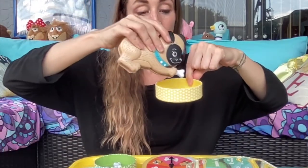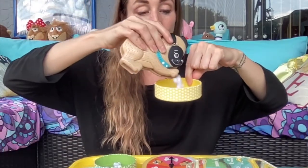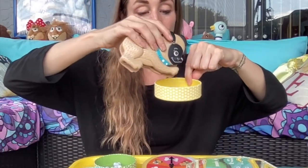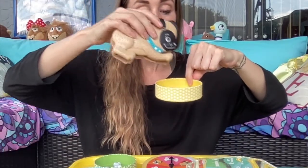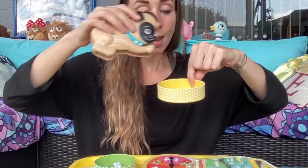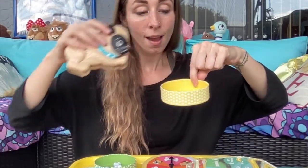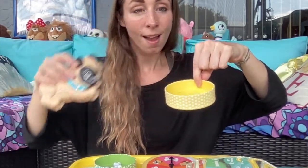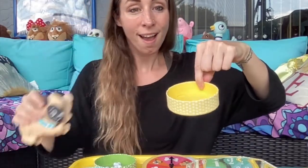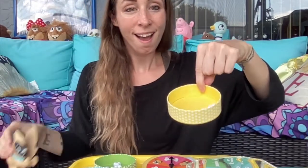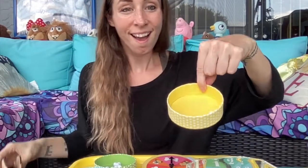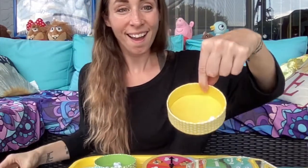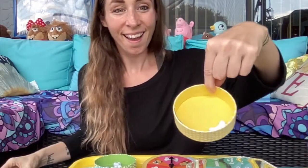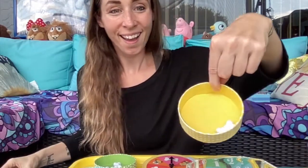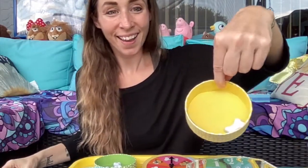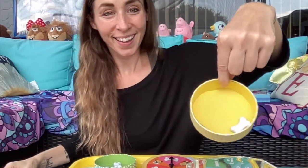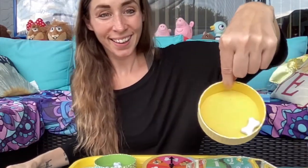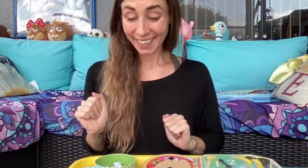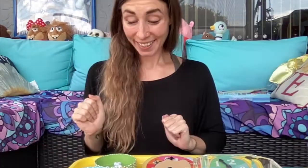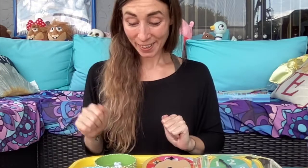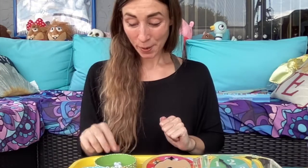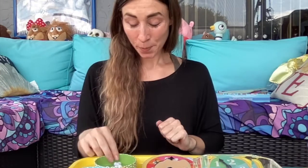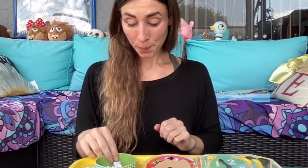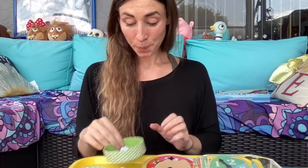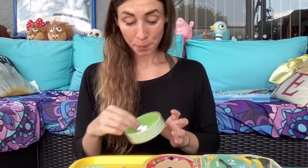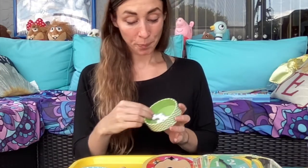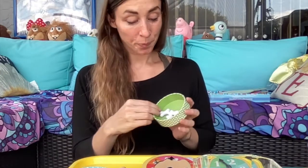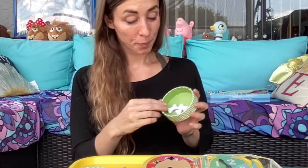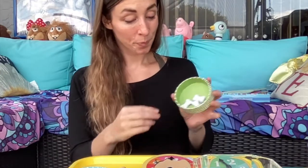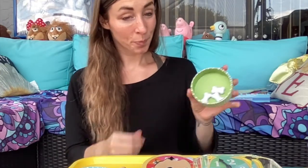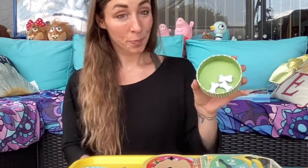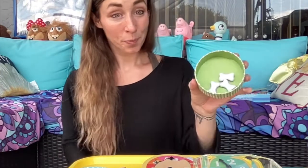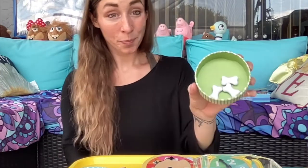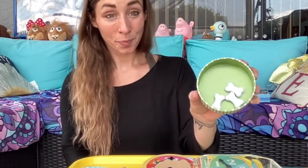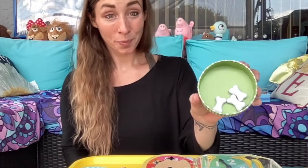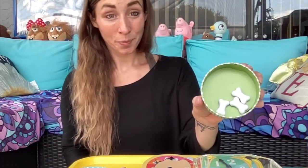One